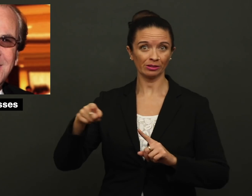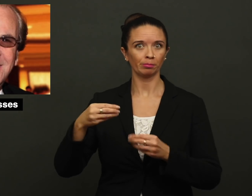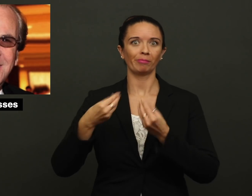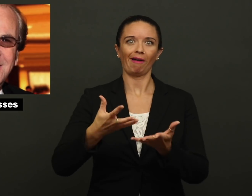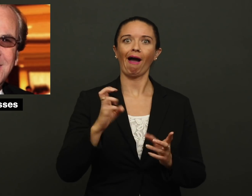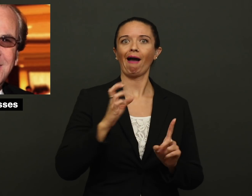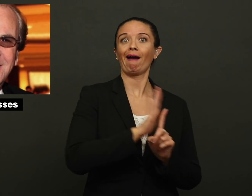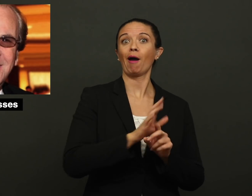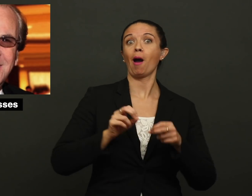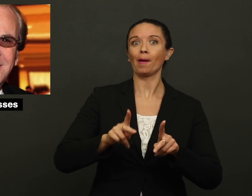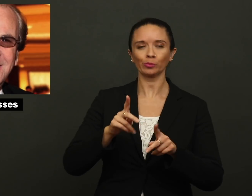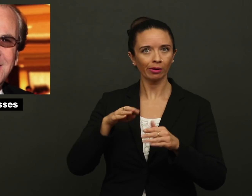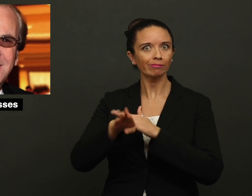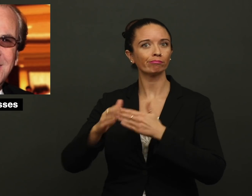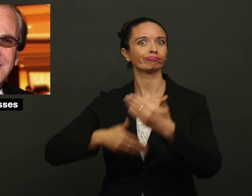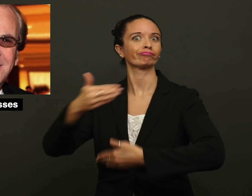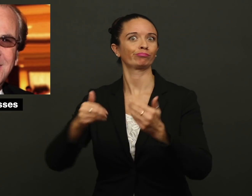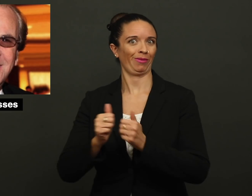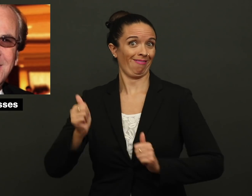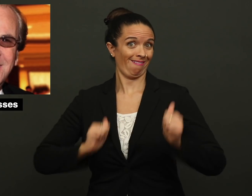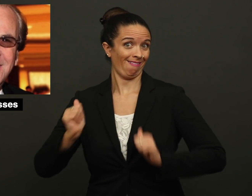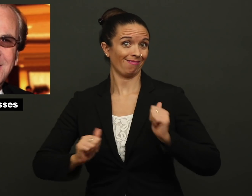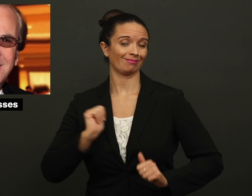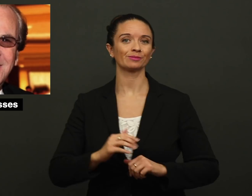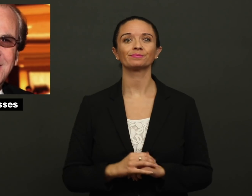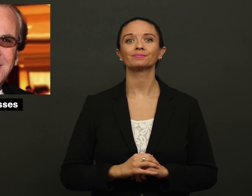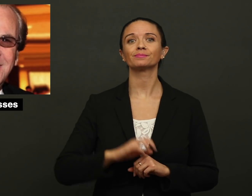that provided his entry into acting.